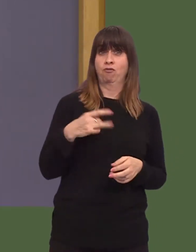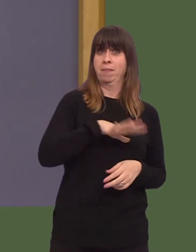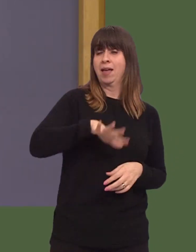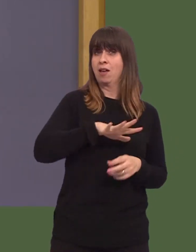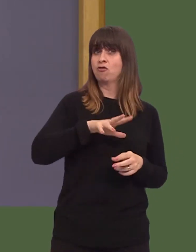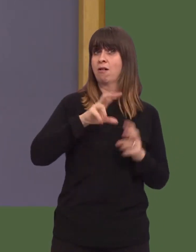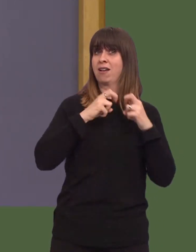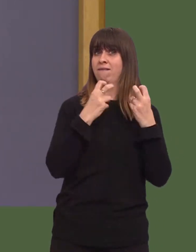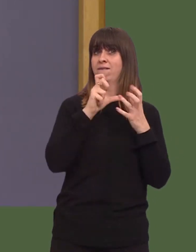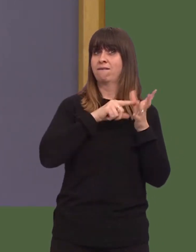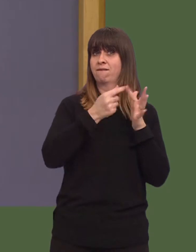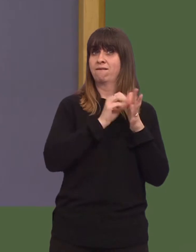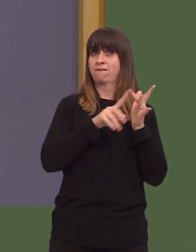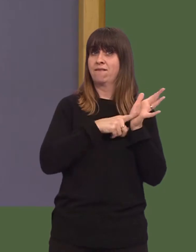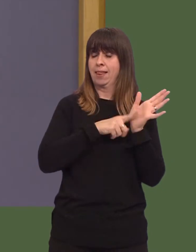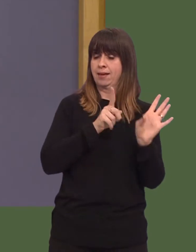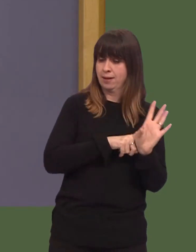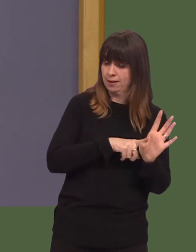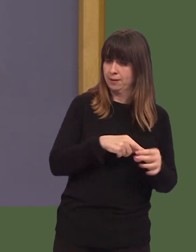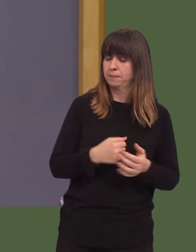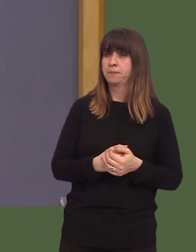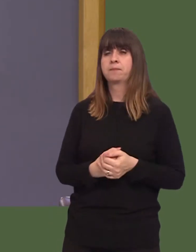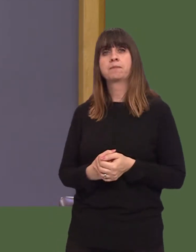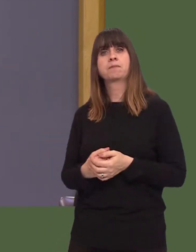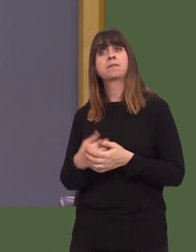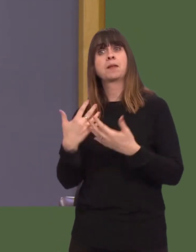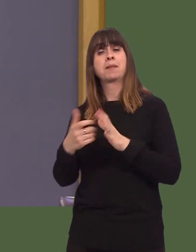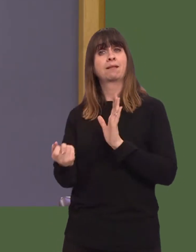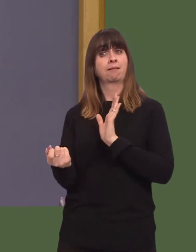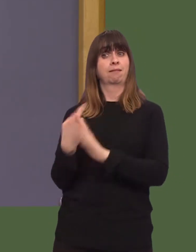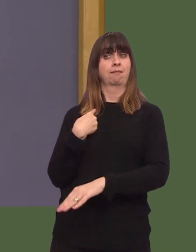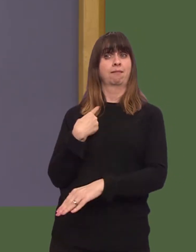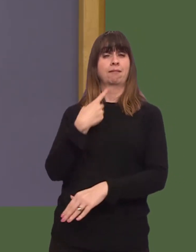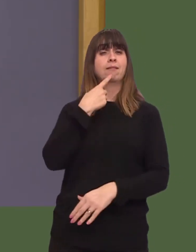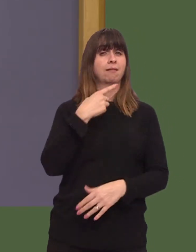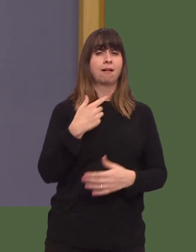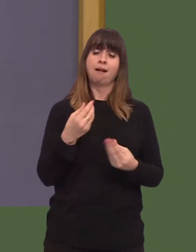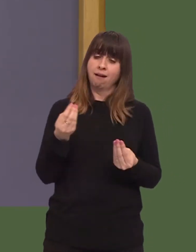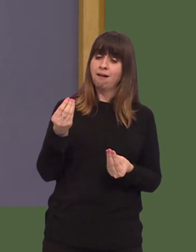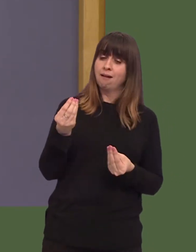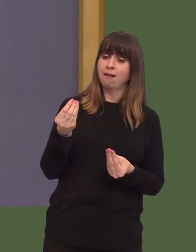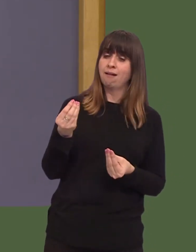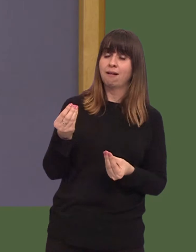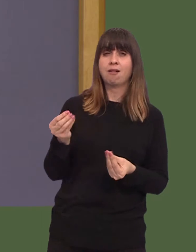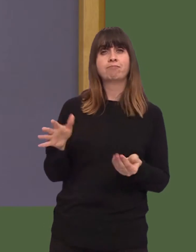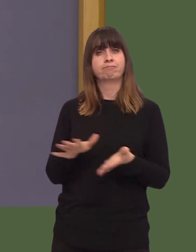friendly note from them last week emphasising that, and I was pleased to see the same principles contained in the programme for government.